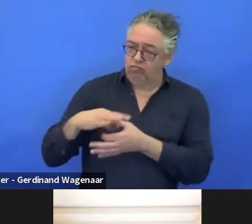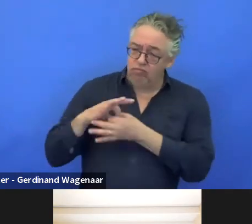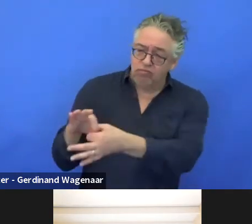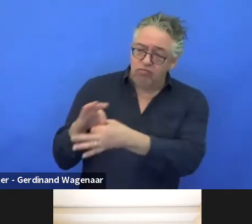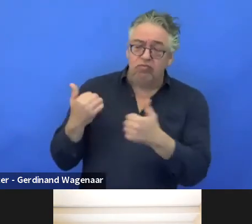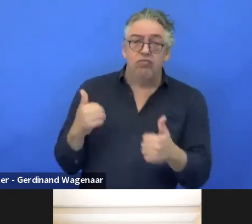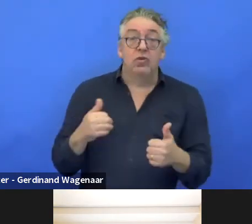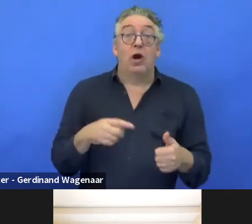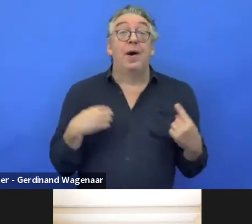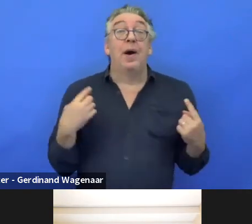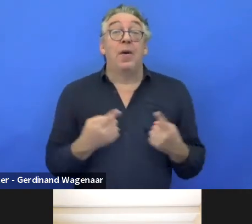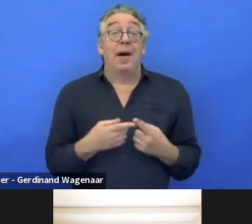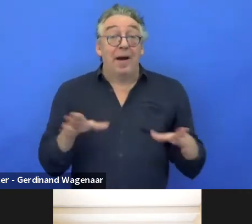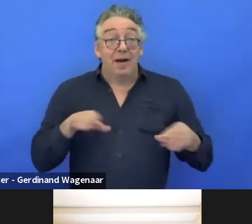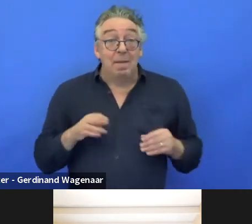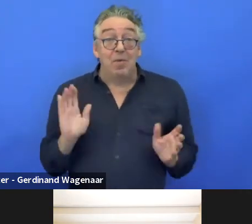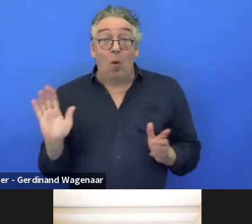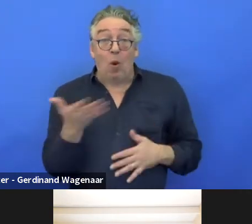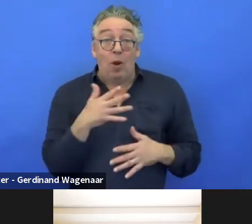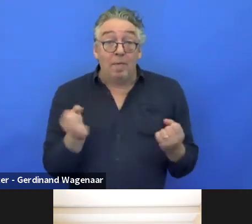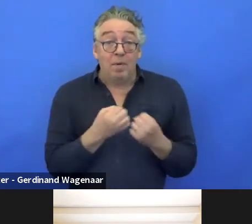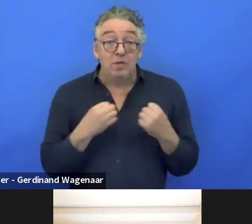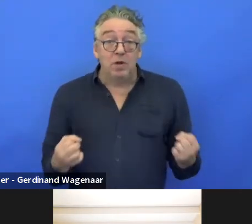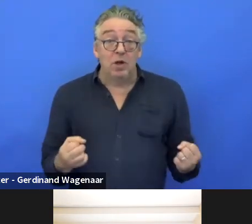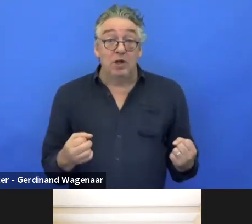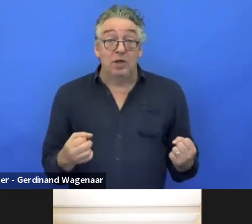we cannot accept everything because we have limited resources.